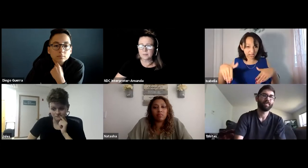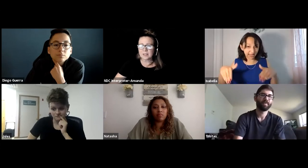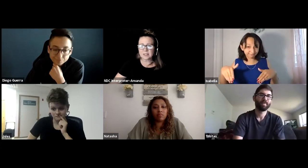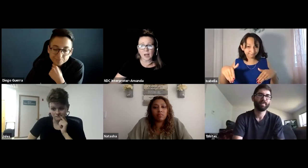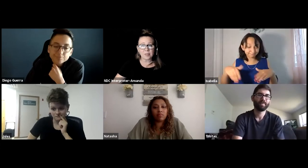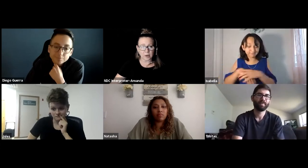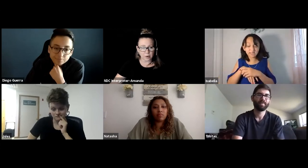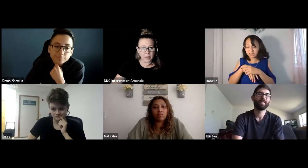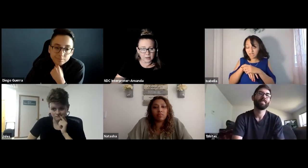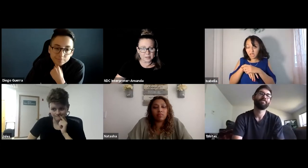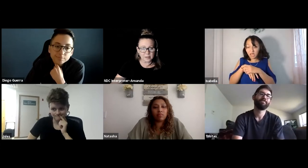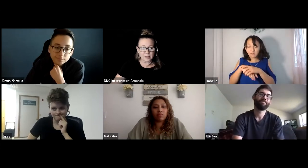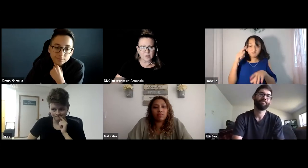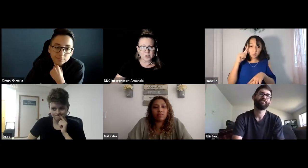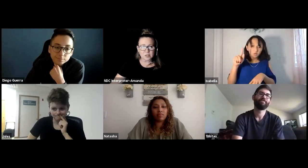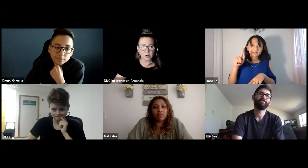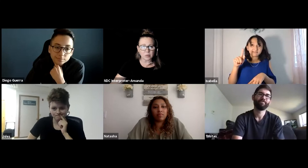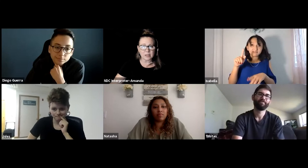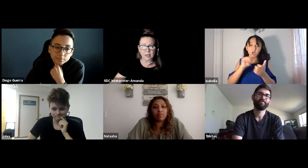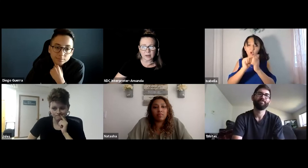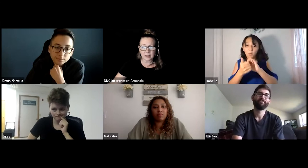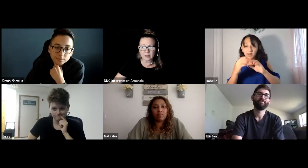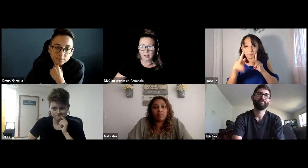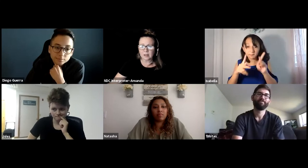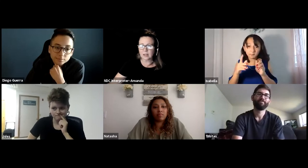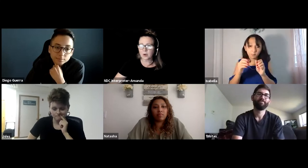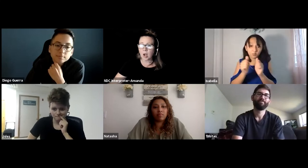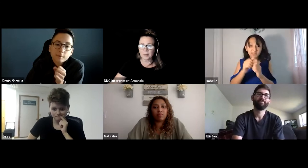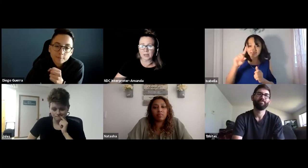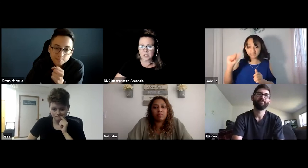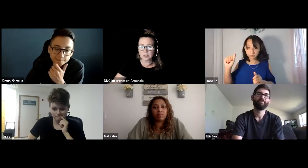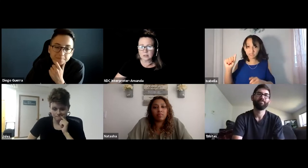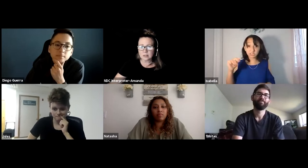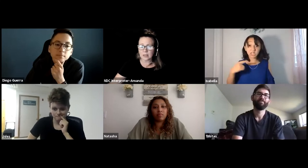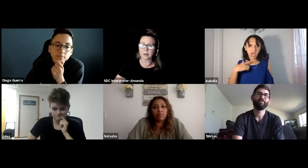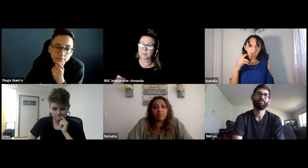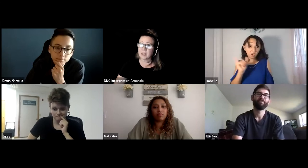is not there yet, they just don't really get it like for accommodations and making